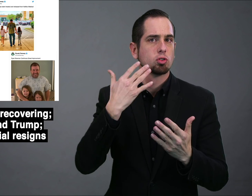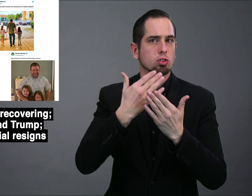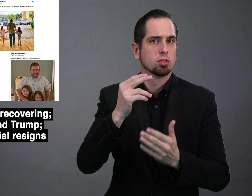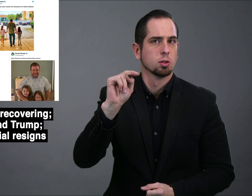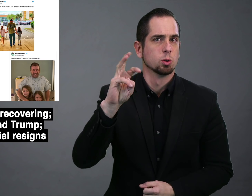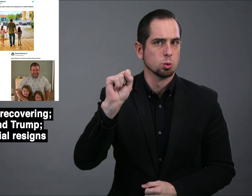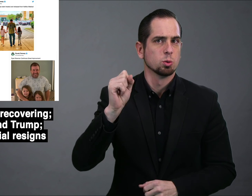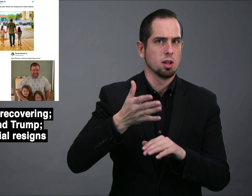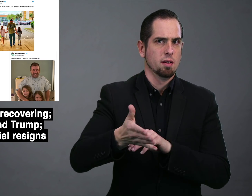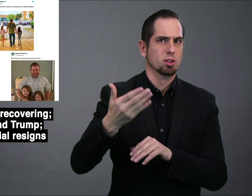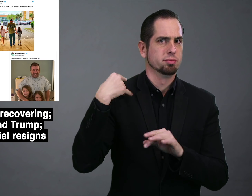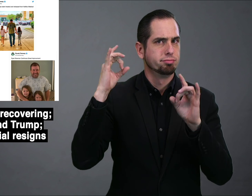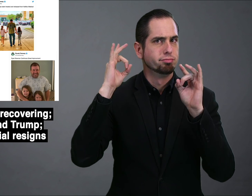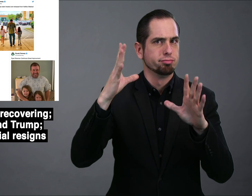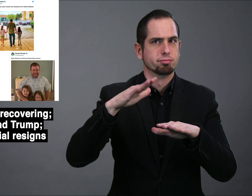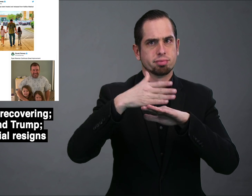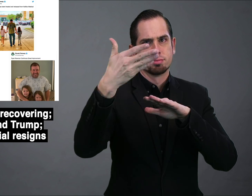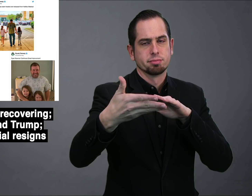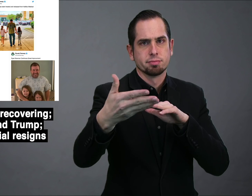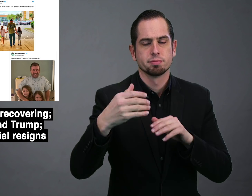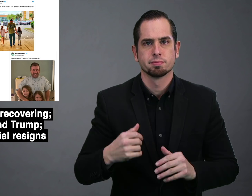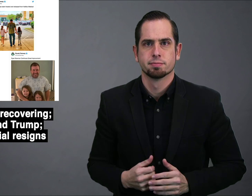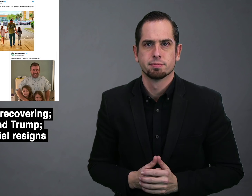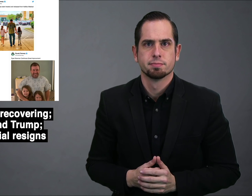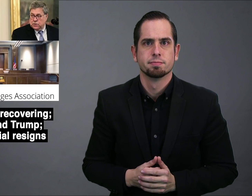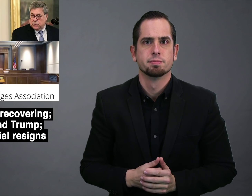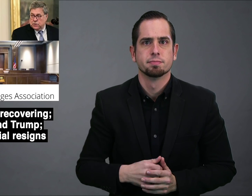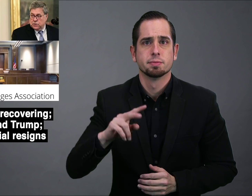So, it is good news after a terrible crash.